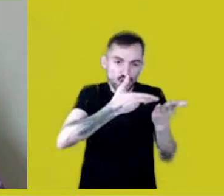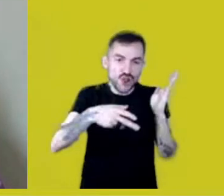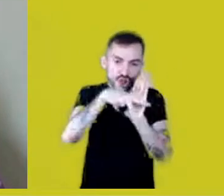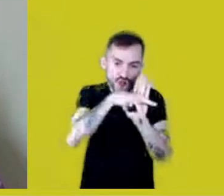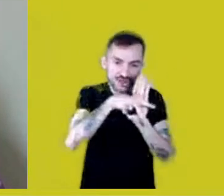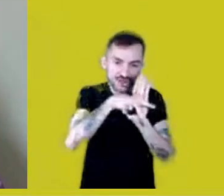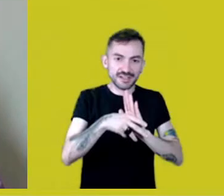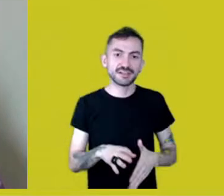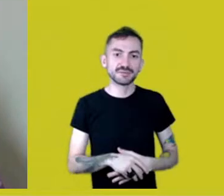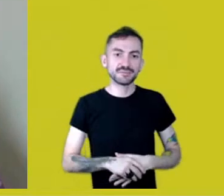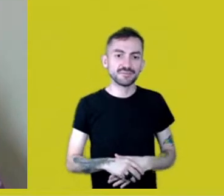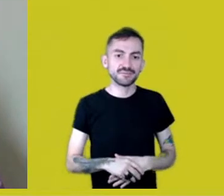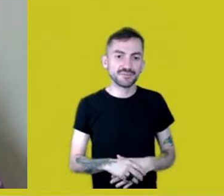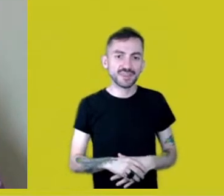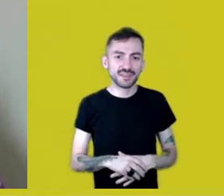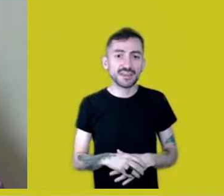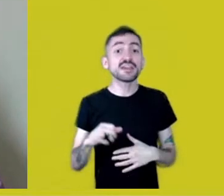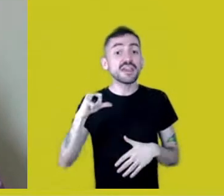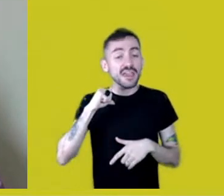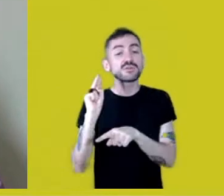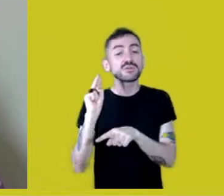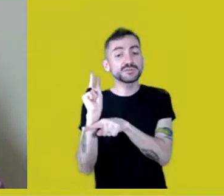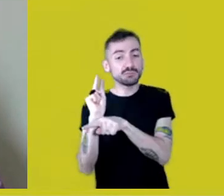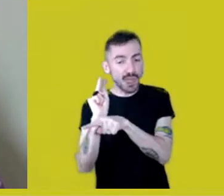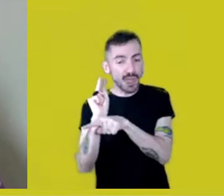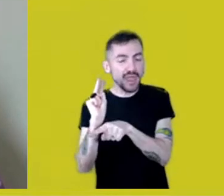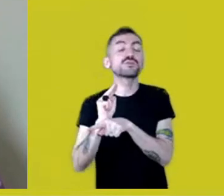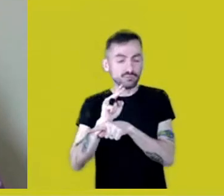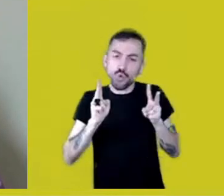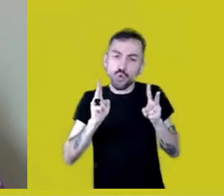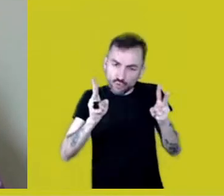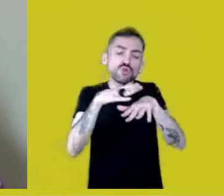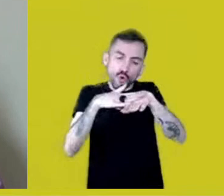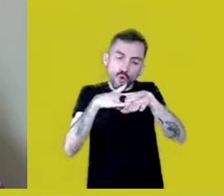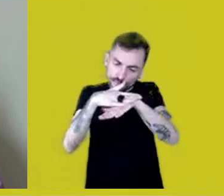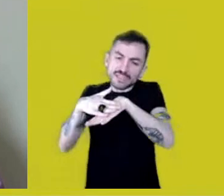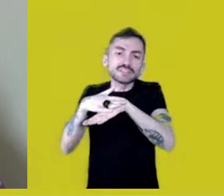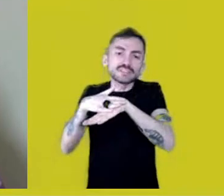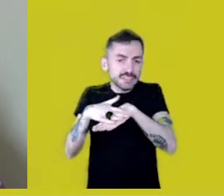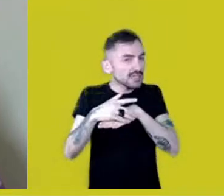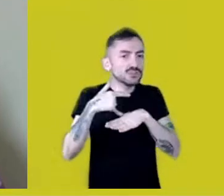I hope we can go on chatting and sharing ideas.